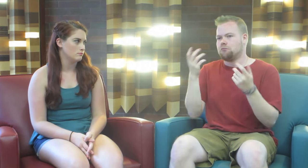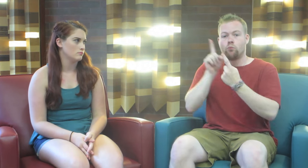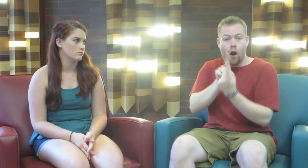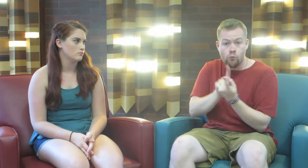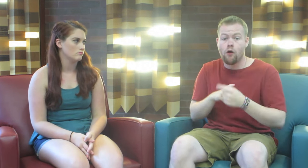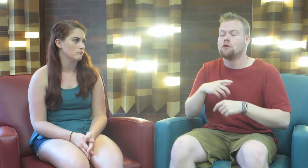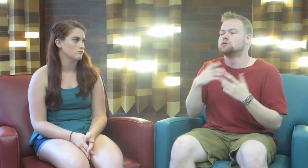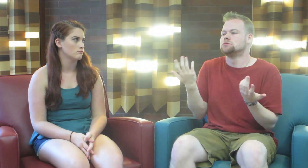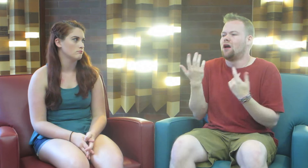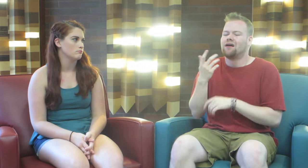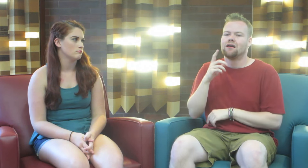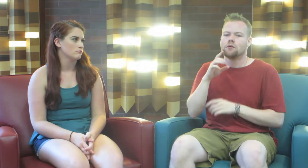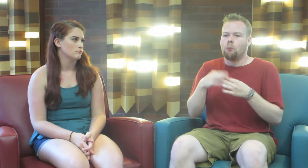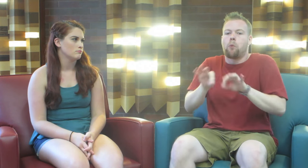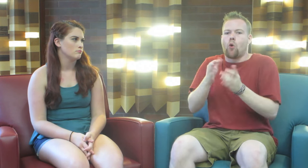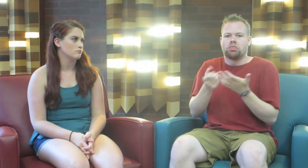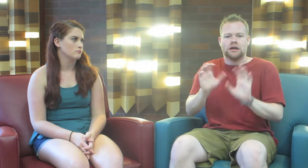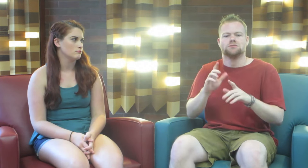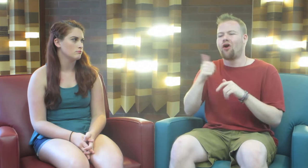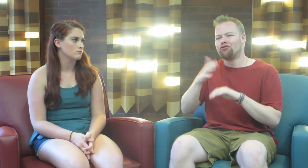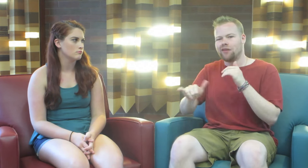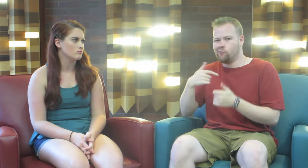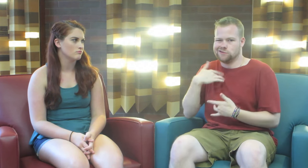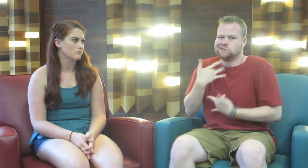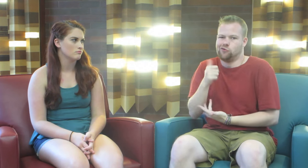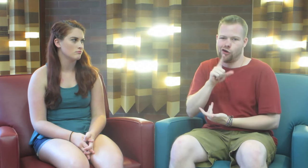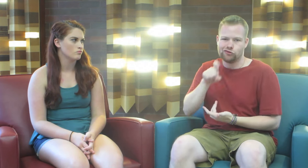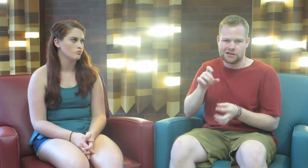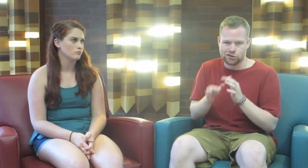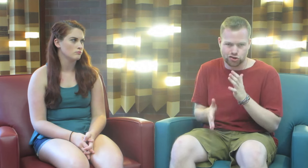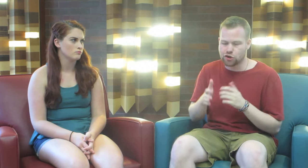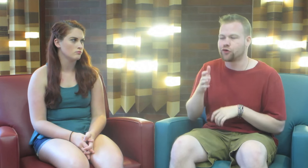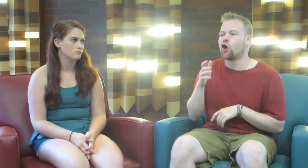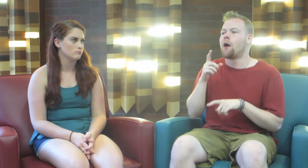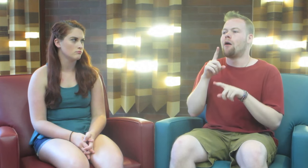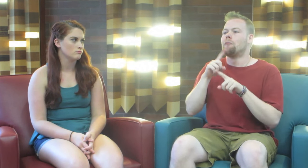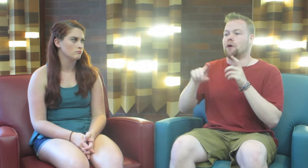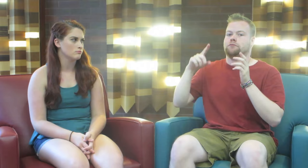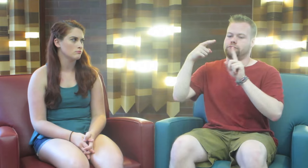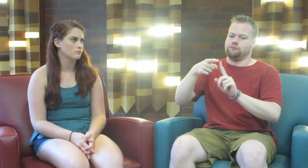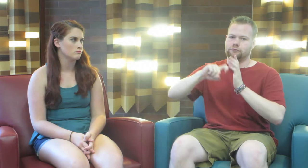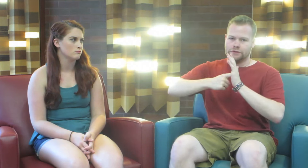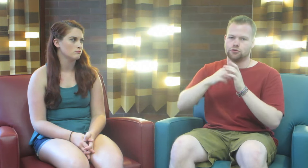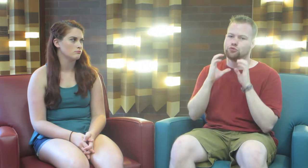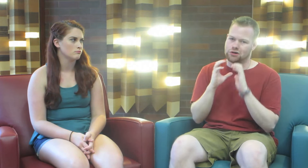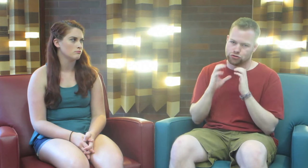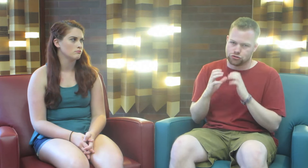one-on-ones, important things. But other than that, we tend to not really need an interpreter. The key is communication.